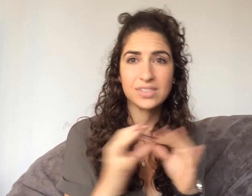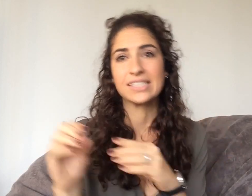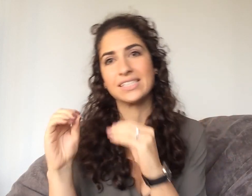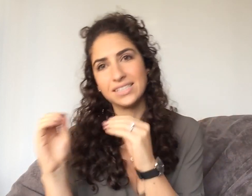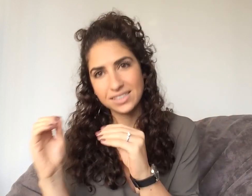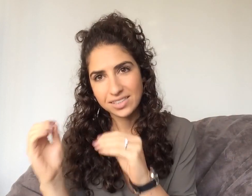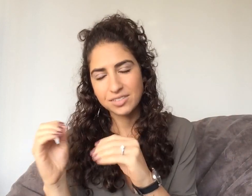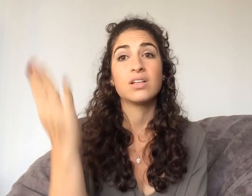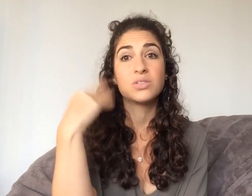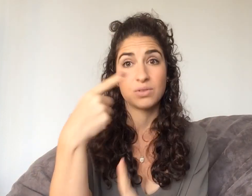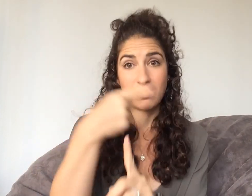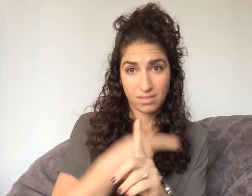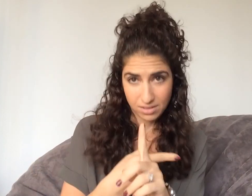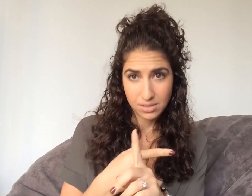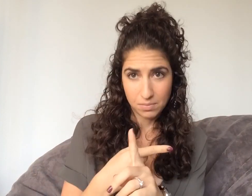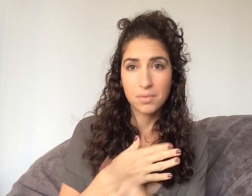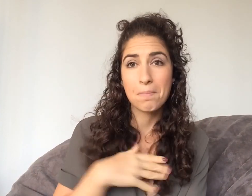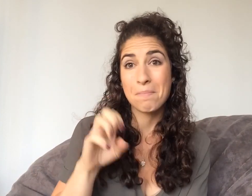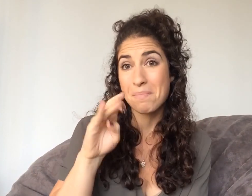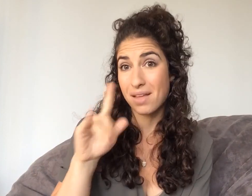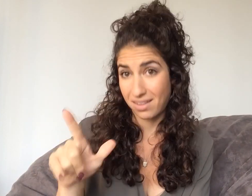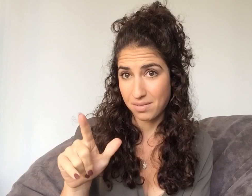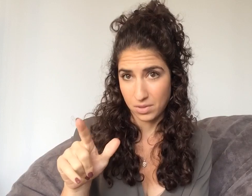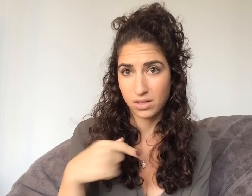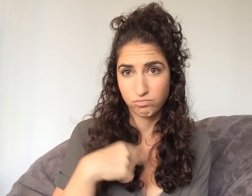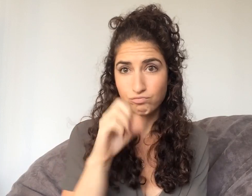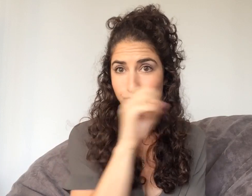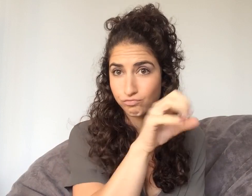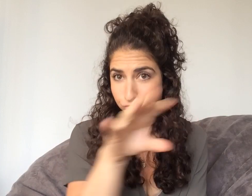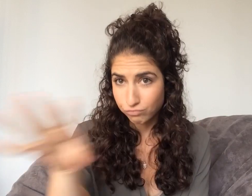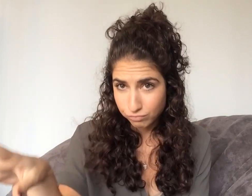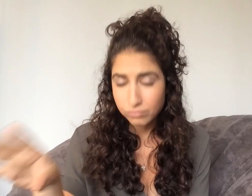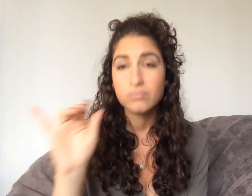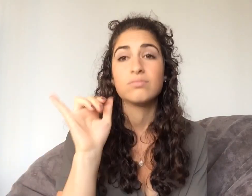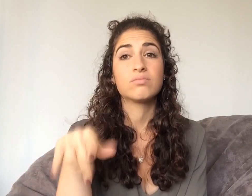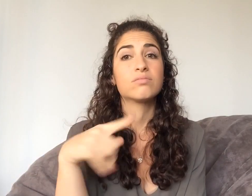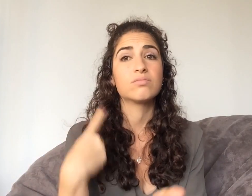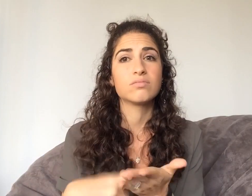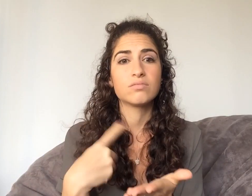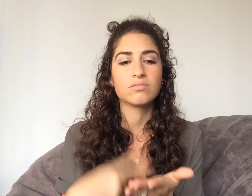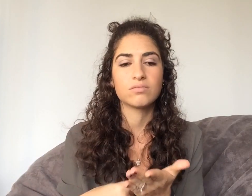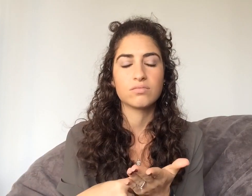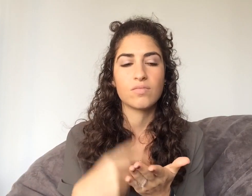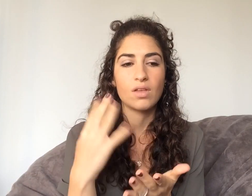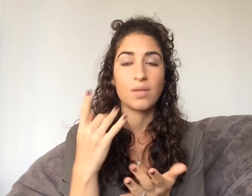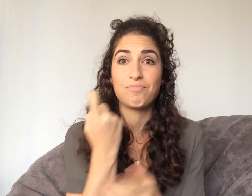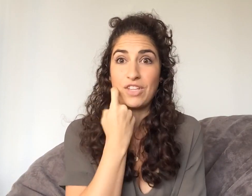a topic related to interpreting and teaching. Last month, in the email that I sent out that